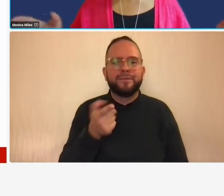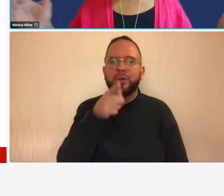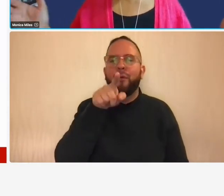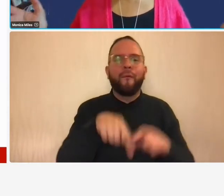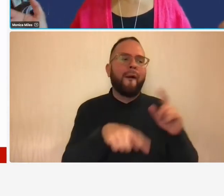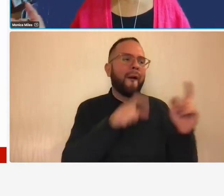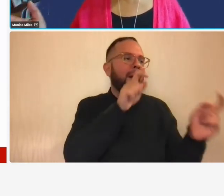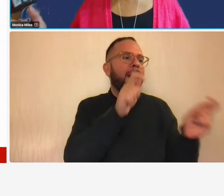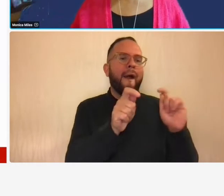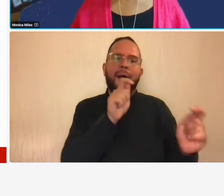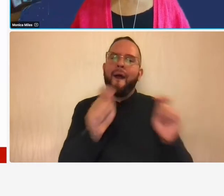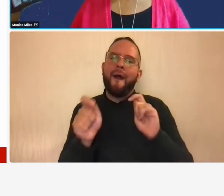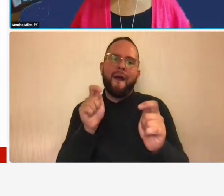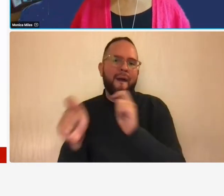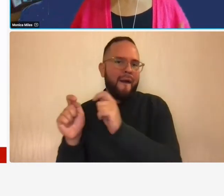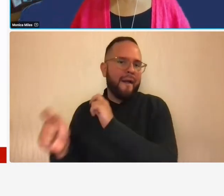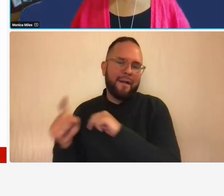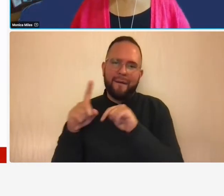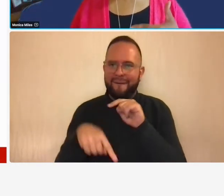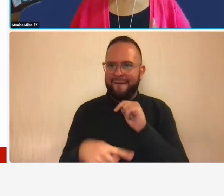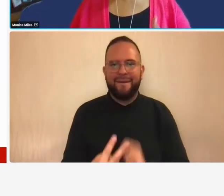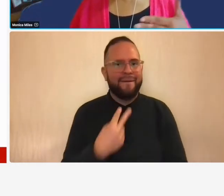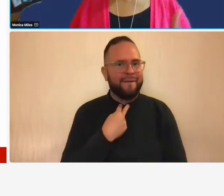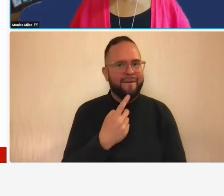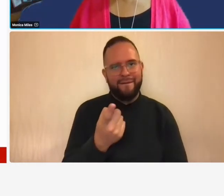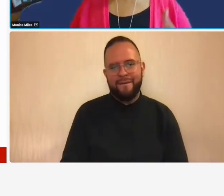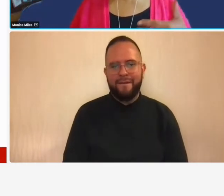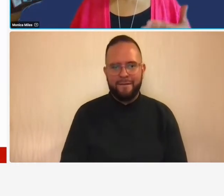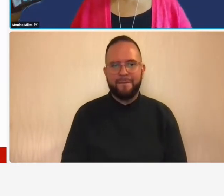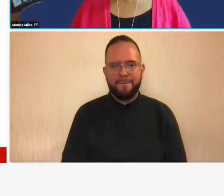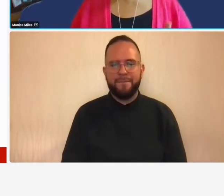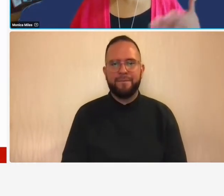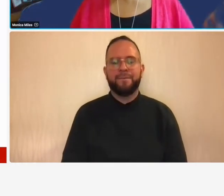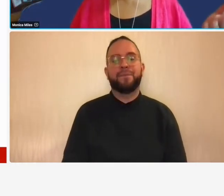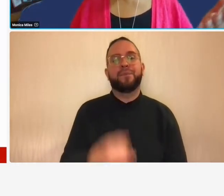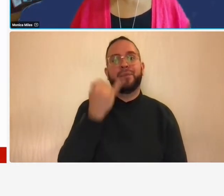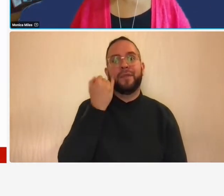still stuck at that point so once you decide that outside printing and shipping costs for instance